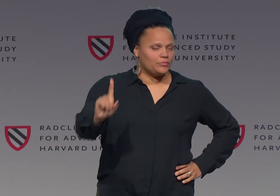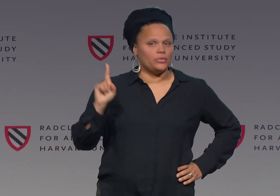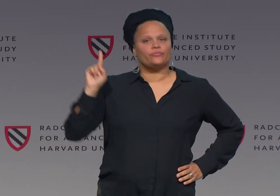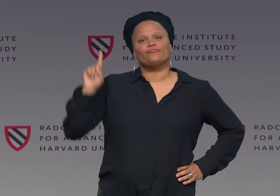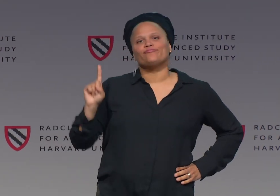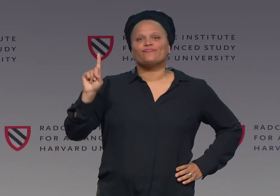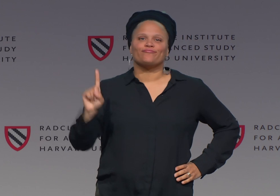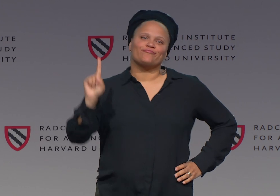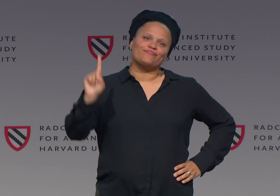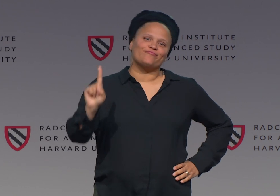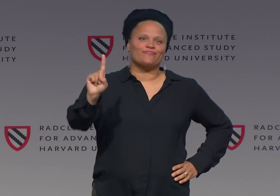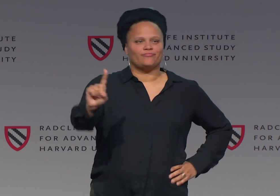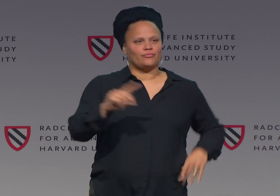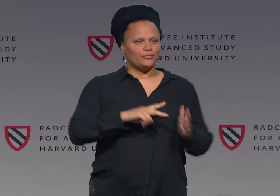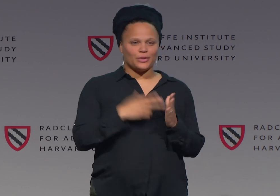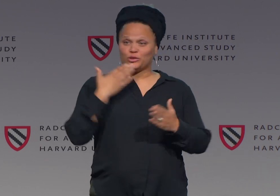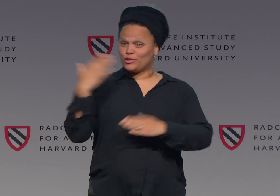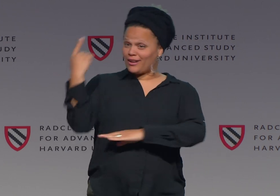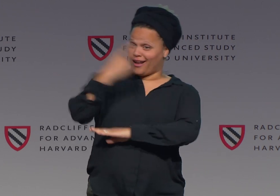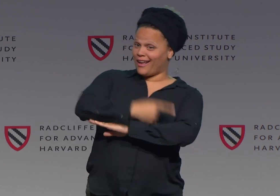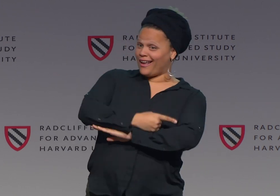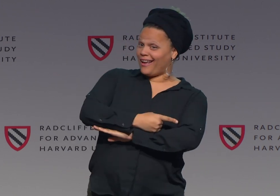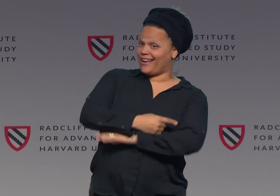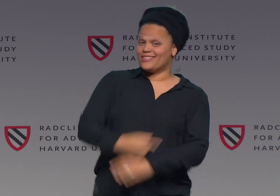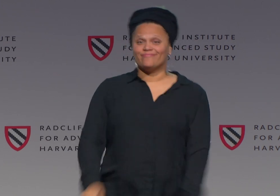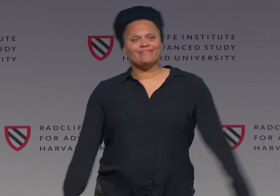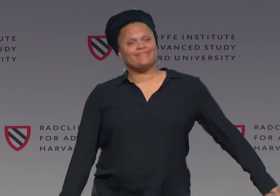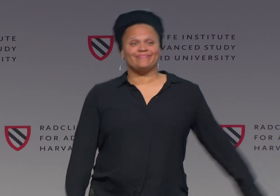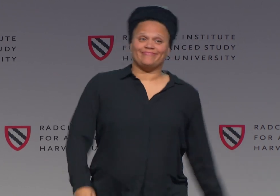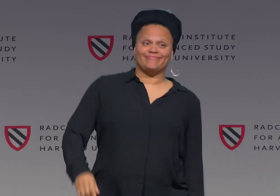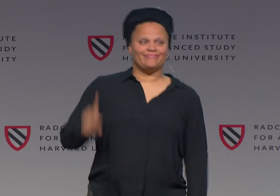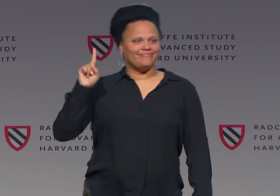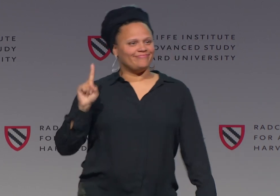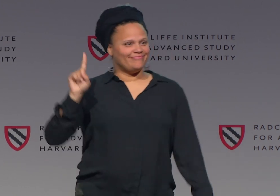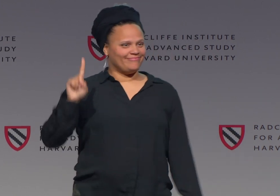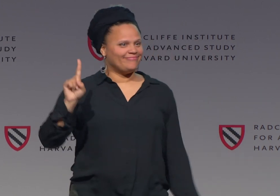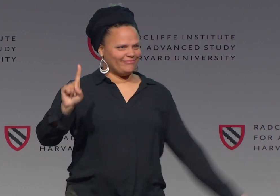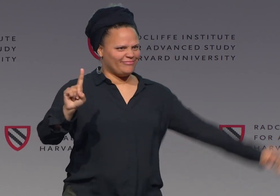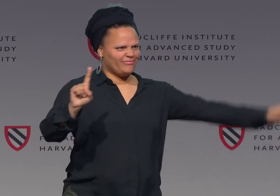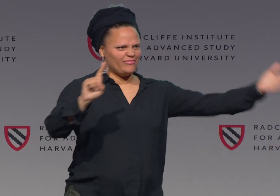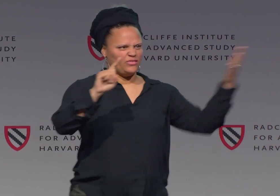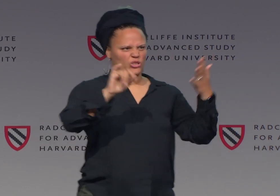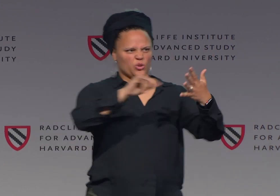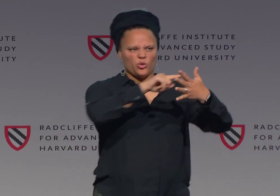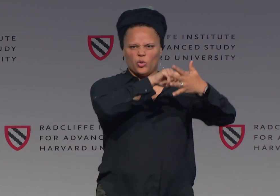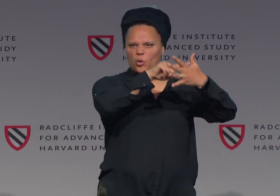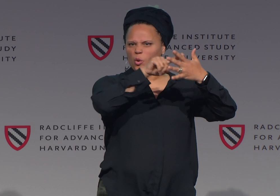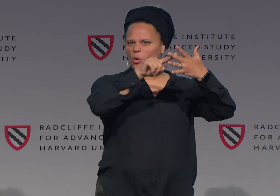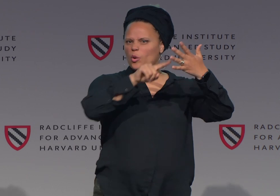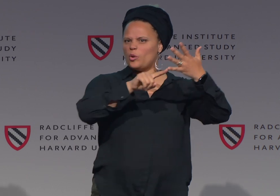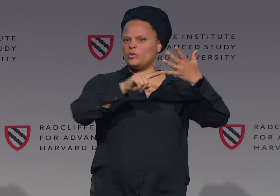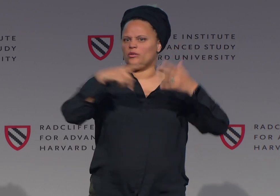So simply by that facial expression, we've been able to evoke if someone is having a good day, or a bad day.